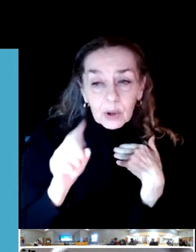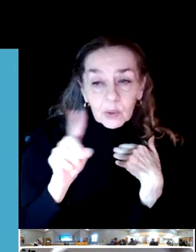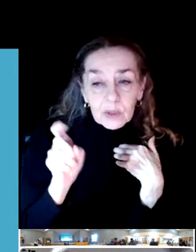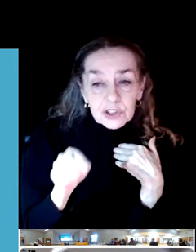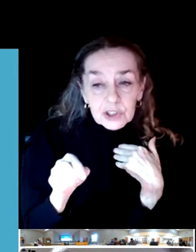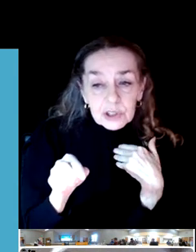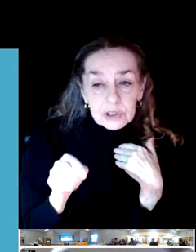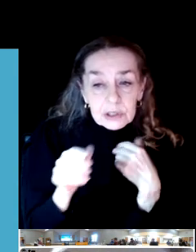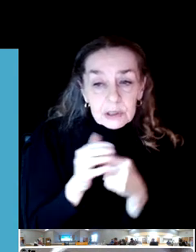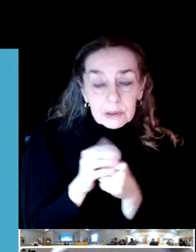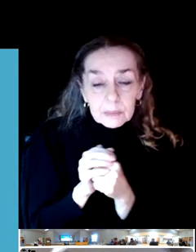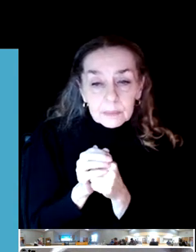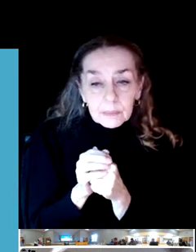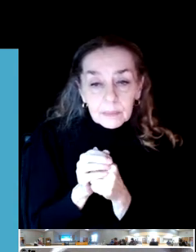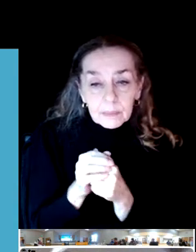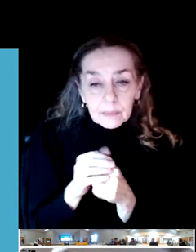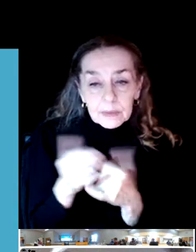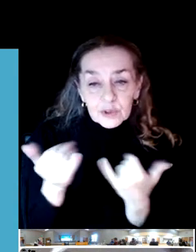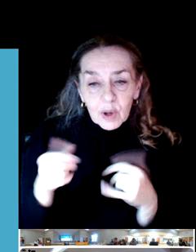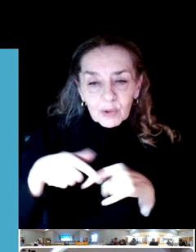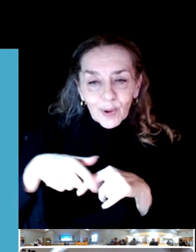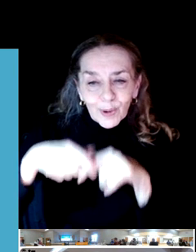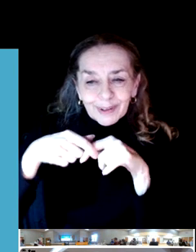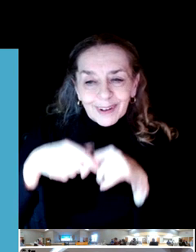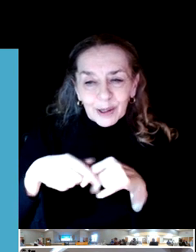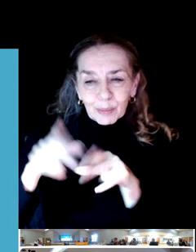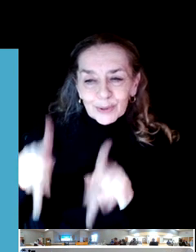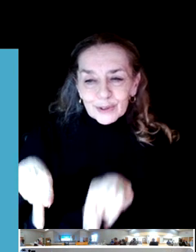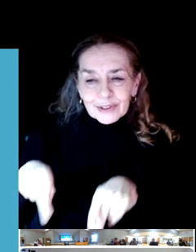to just hold on a quick second while this person finishes up their question.